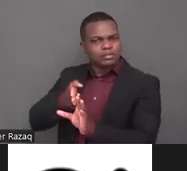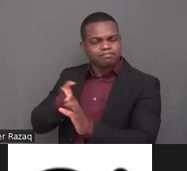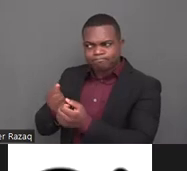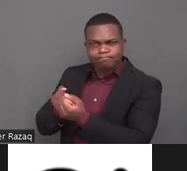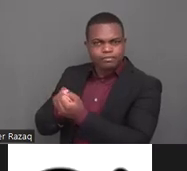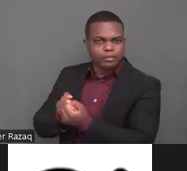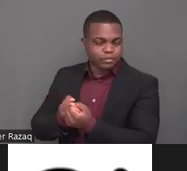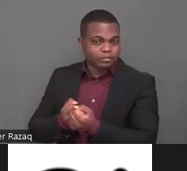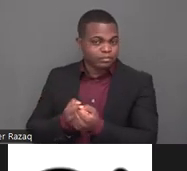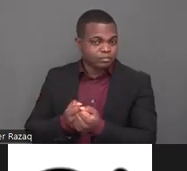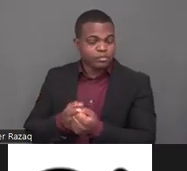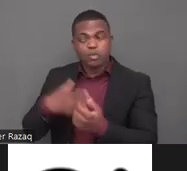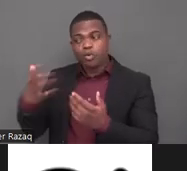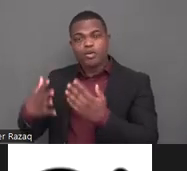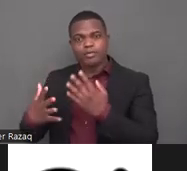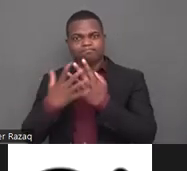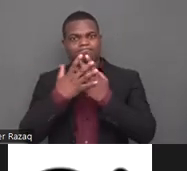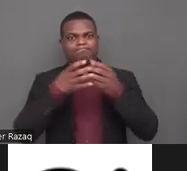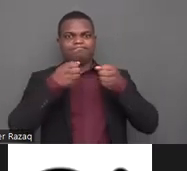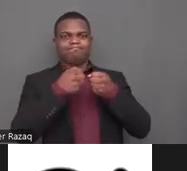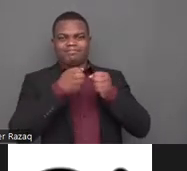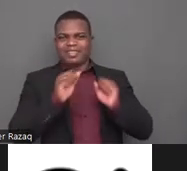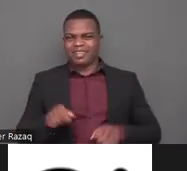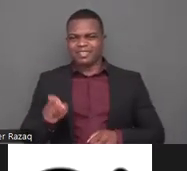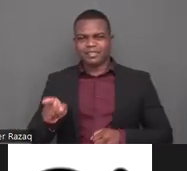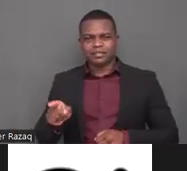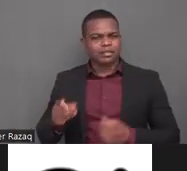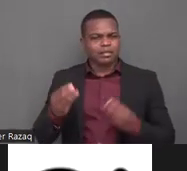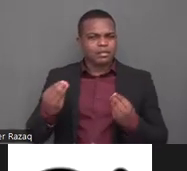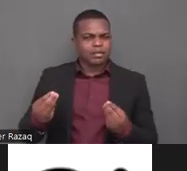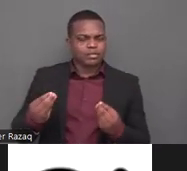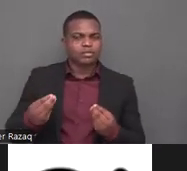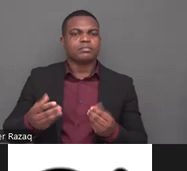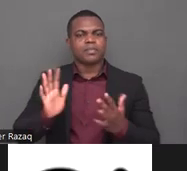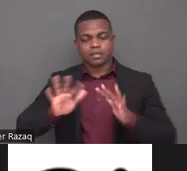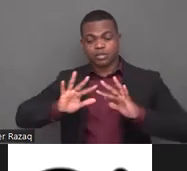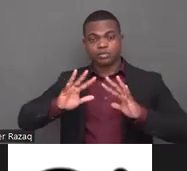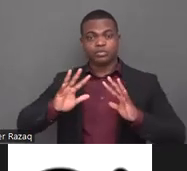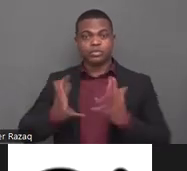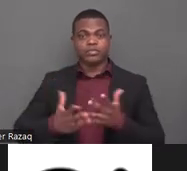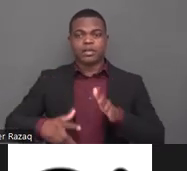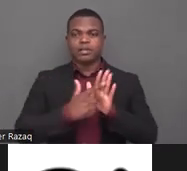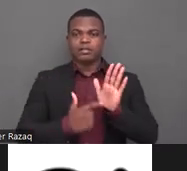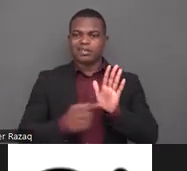for its own sake and also to guarantee the elimination of those forced practices